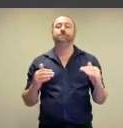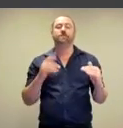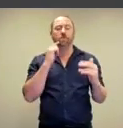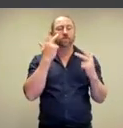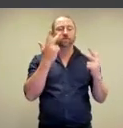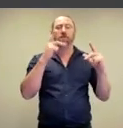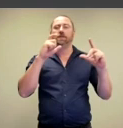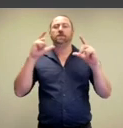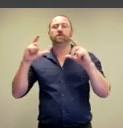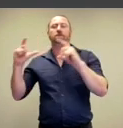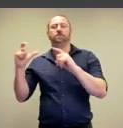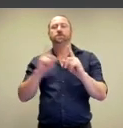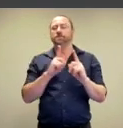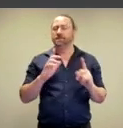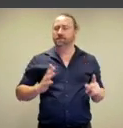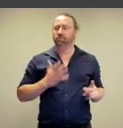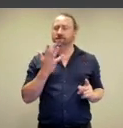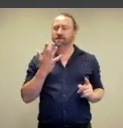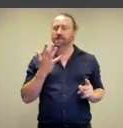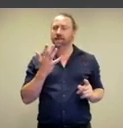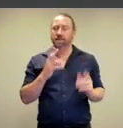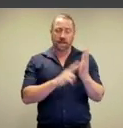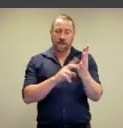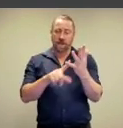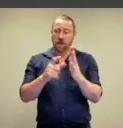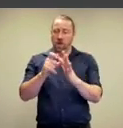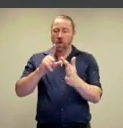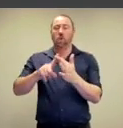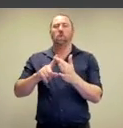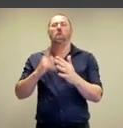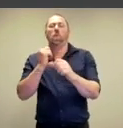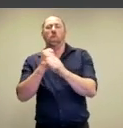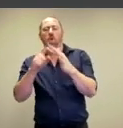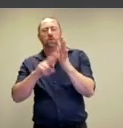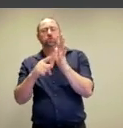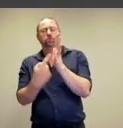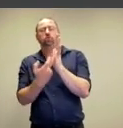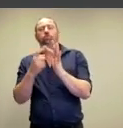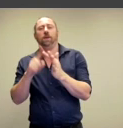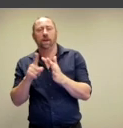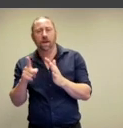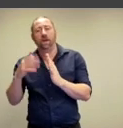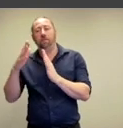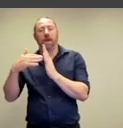So in this next series of artworks, there's a really fascinating shift from